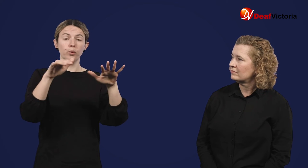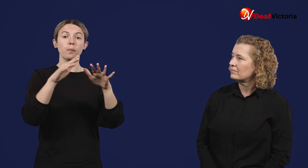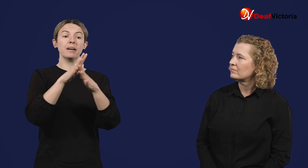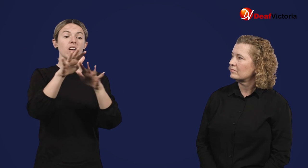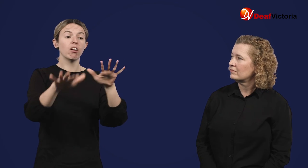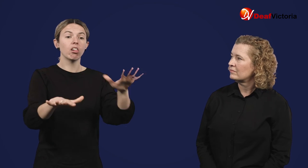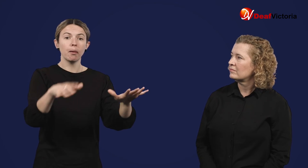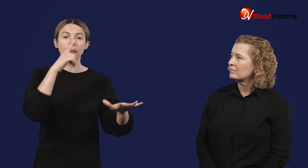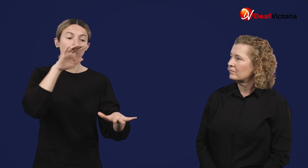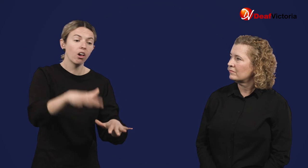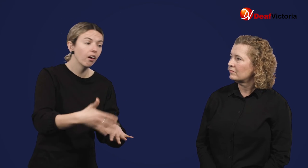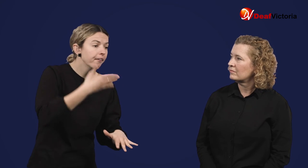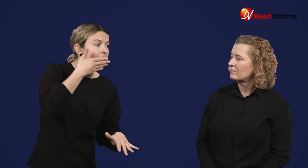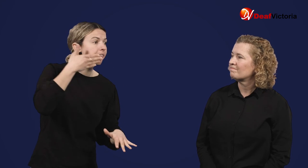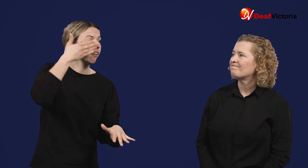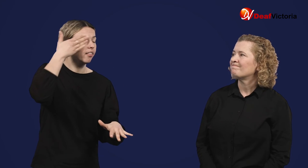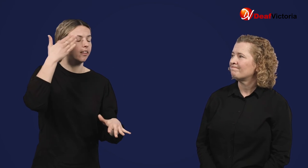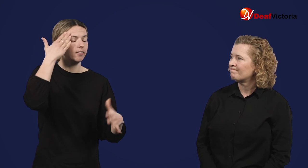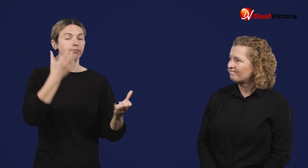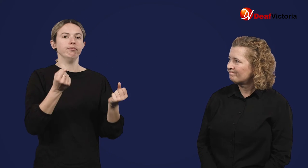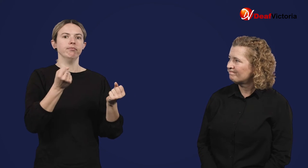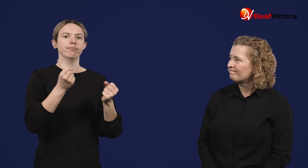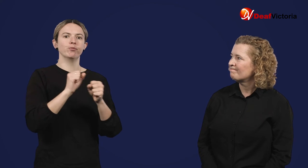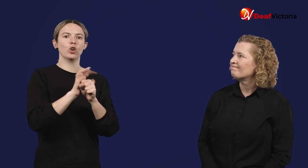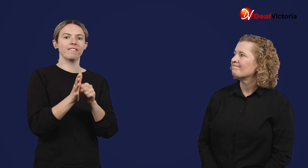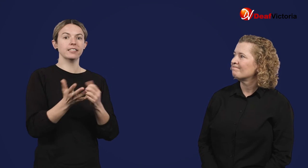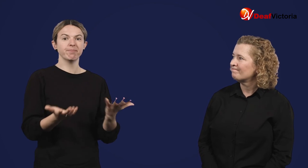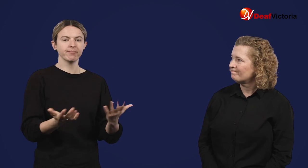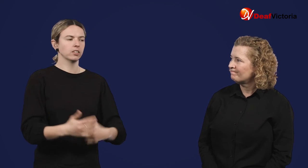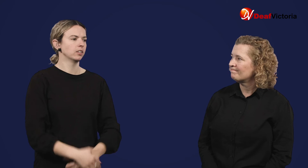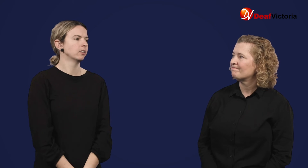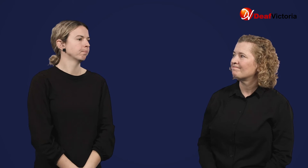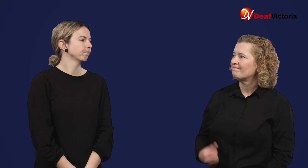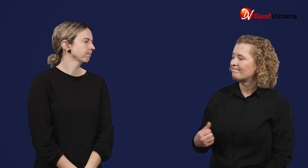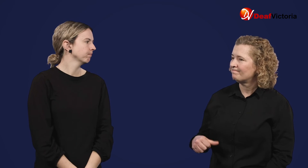People who touch those surfaces and then their eyes, mouth or nose can get the virus.